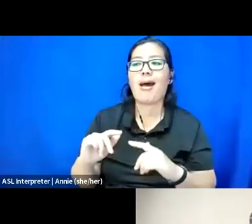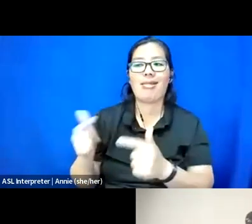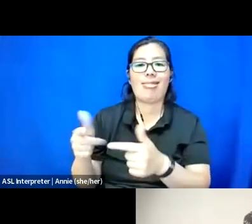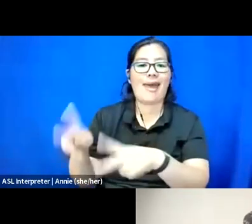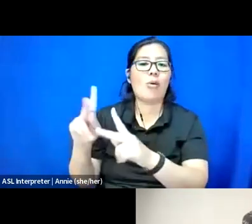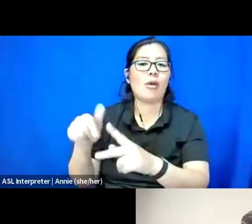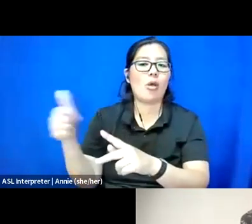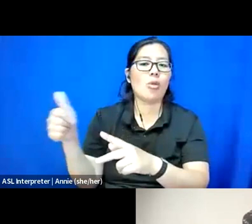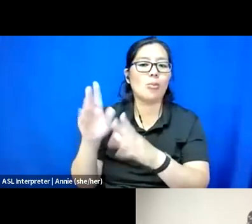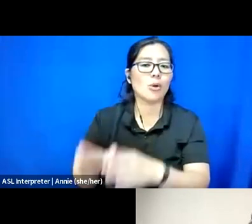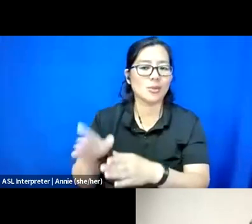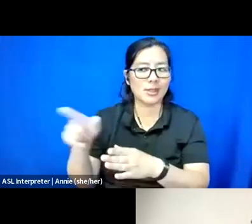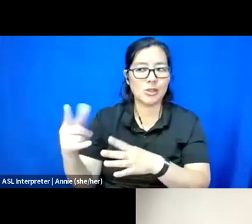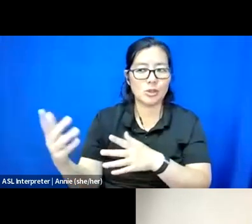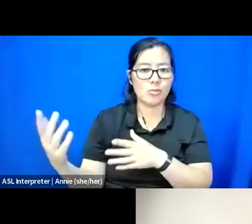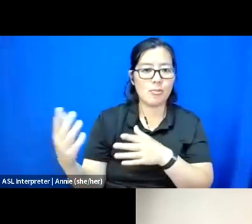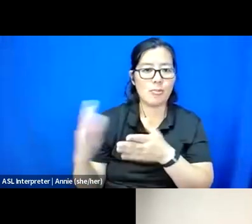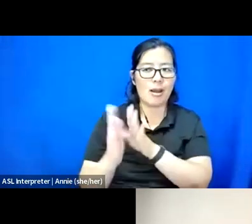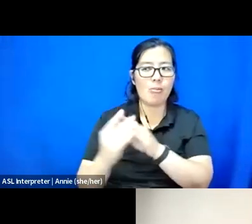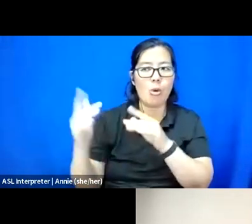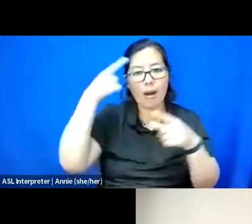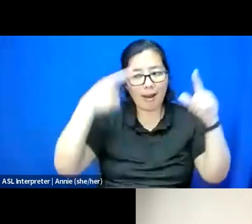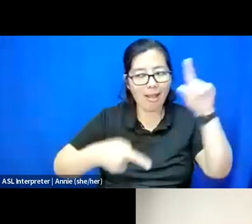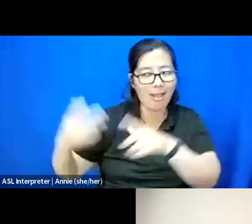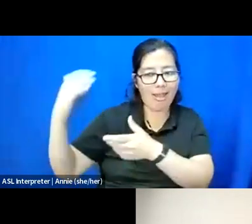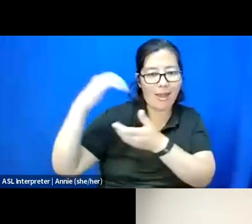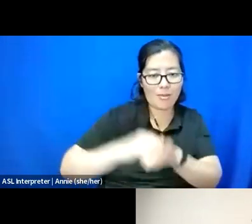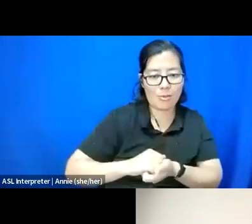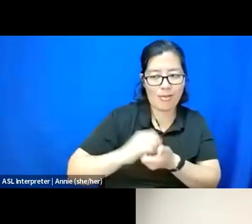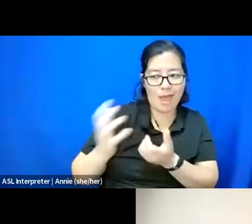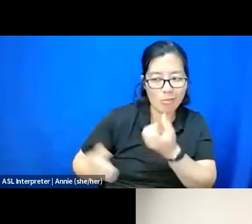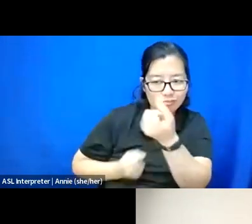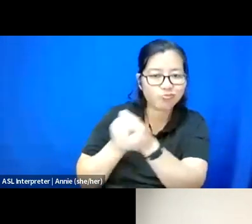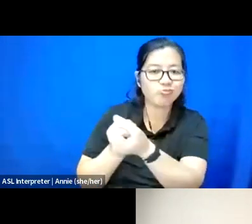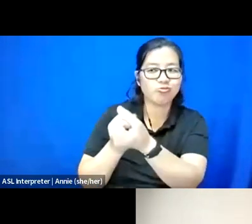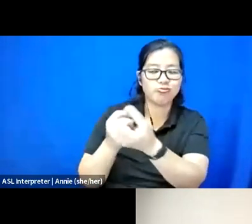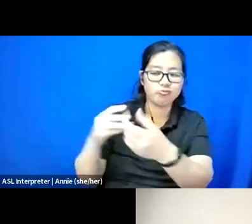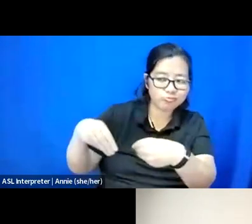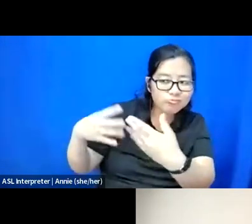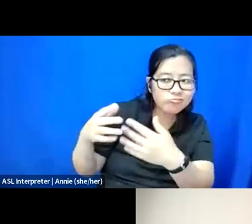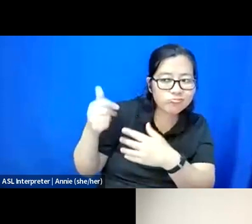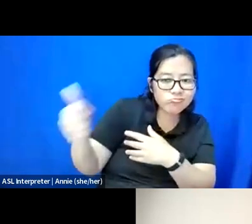to collaborate with me in a way that uplifts them and gives them their agency. And I'm more than happy to let that happen.